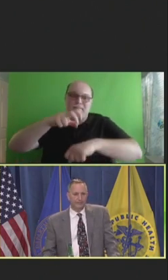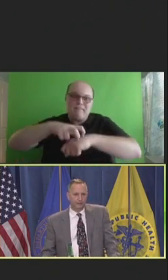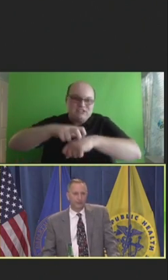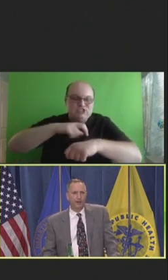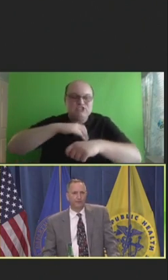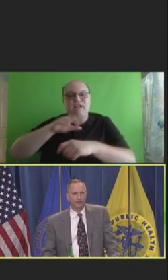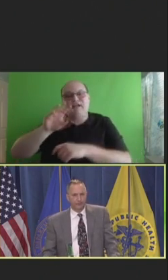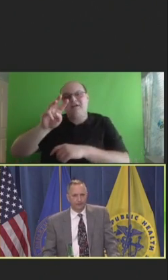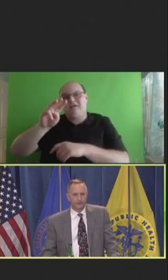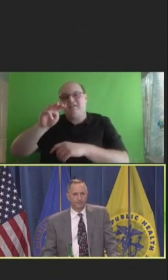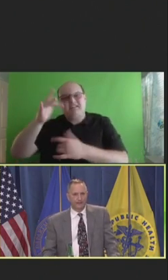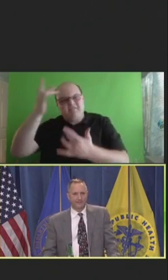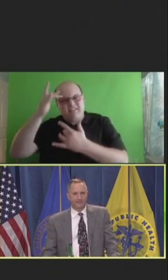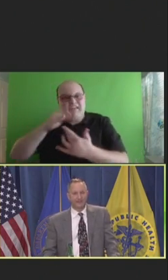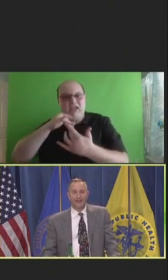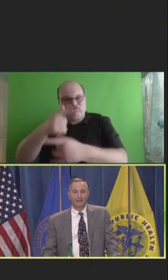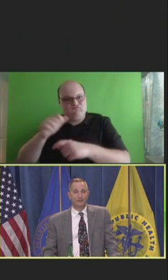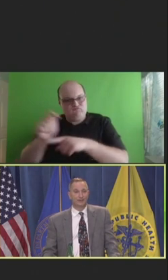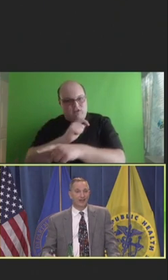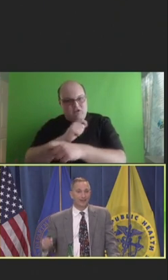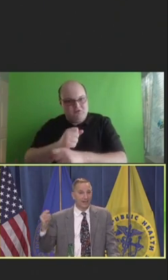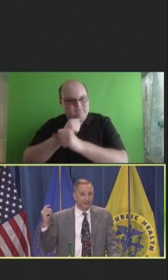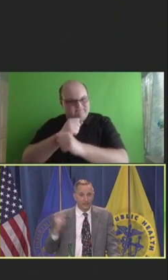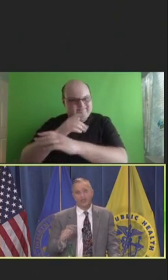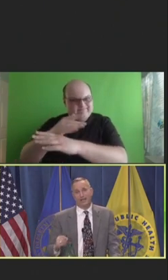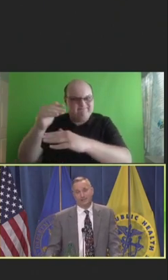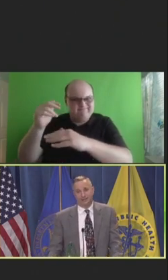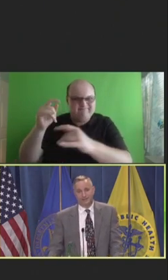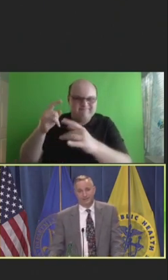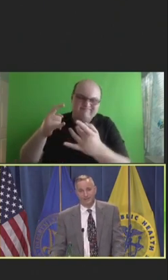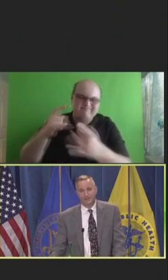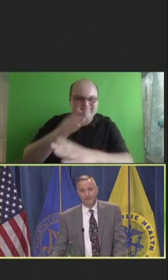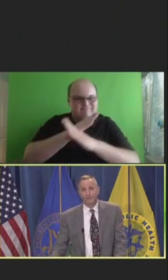threat would come from insurance, politics, and pseudoscience, 2019.